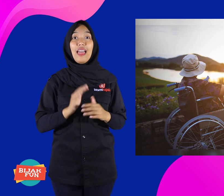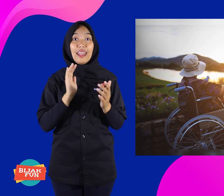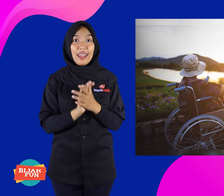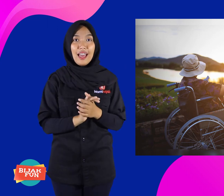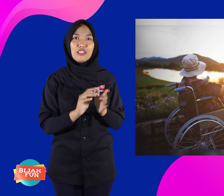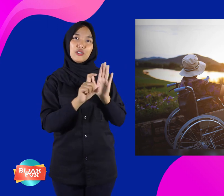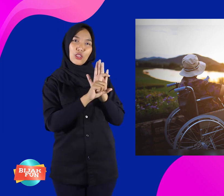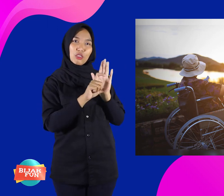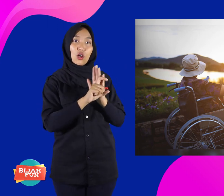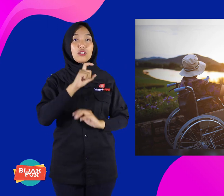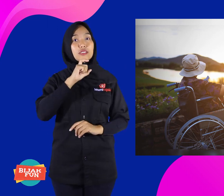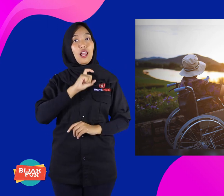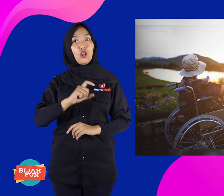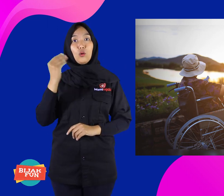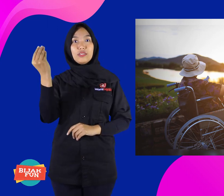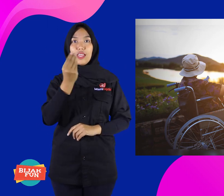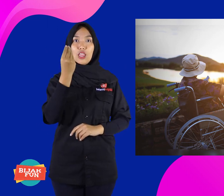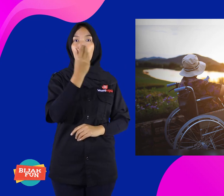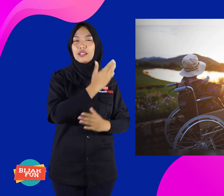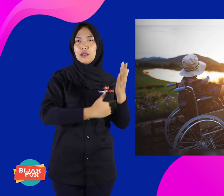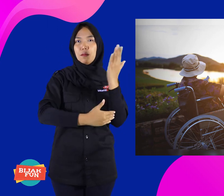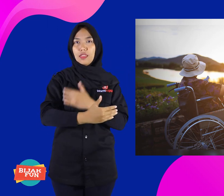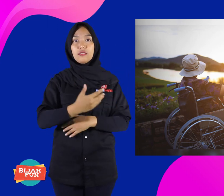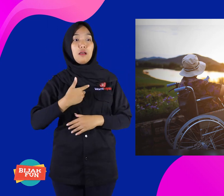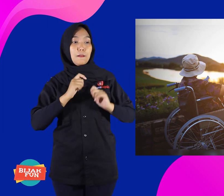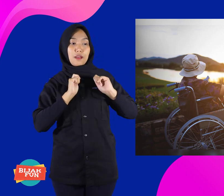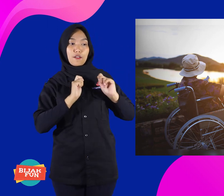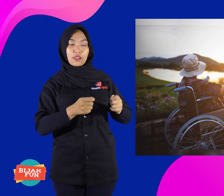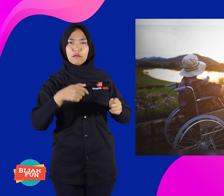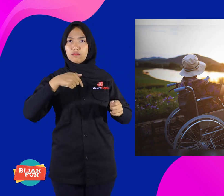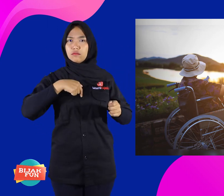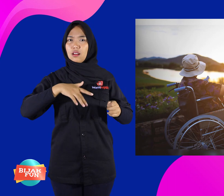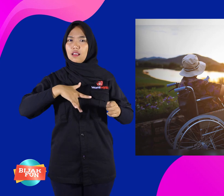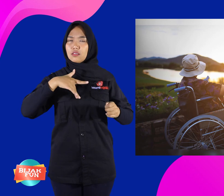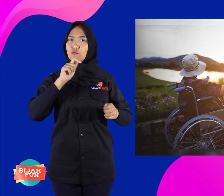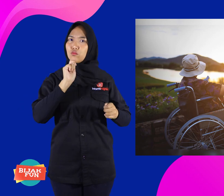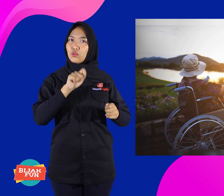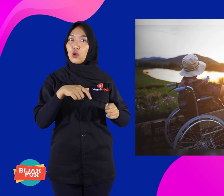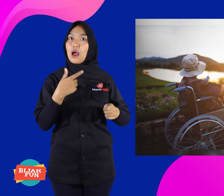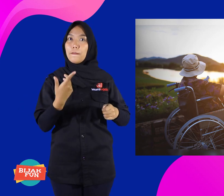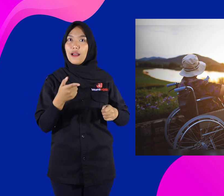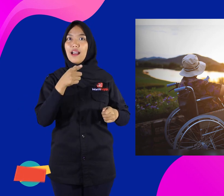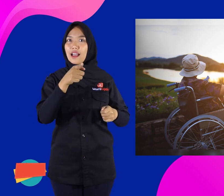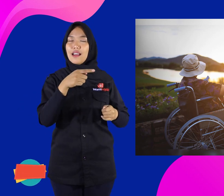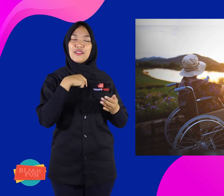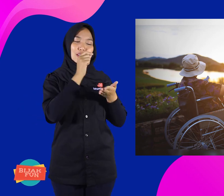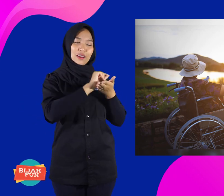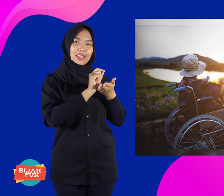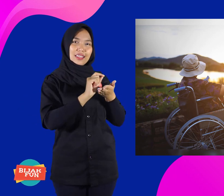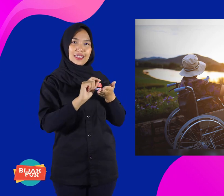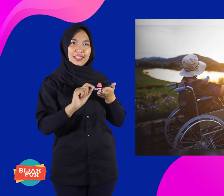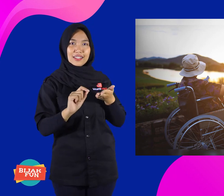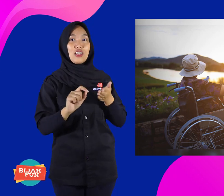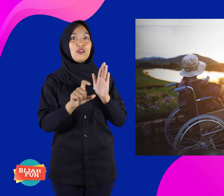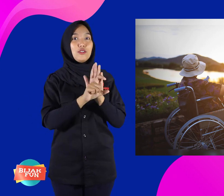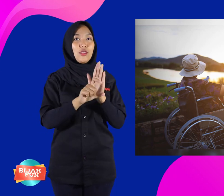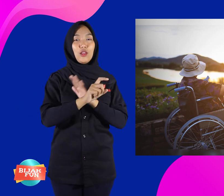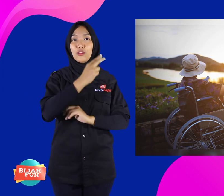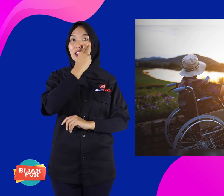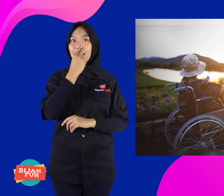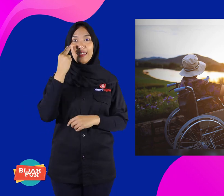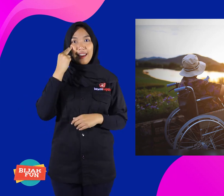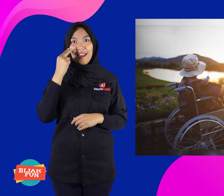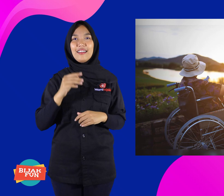Well, for example, prospective tourists with disabilities register and write down what their needs are.